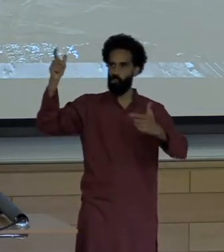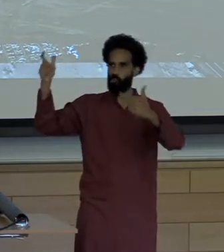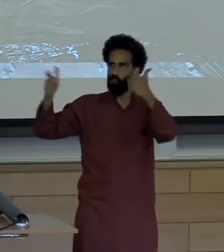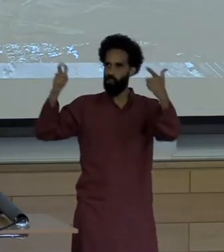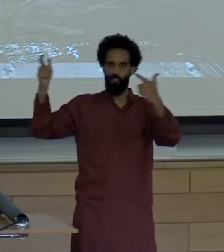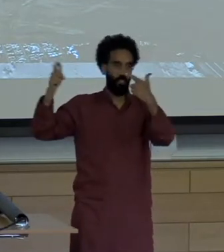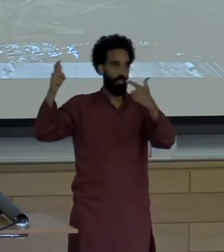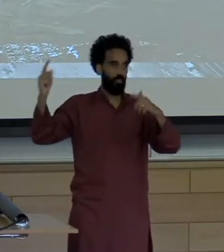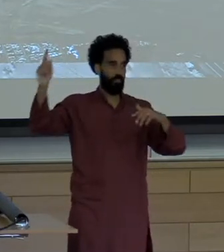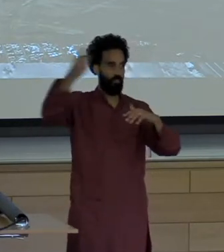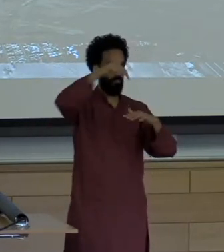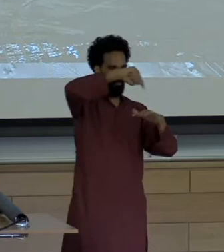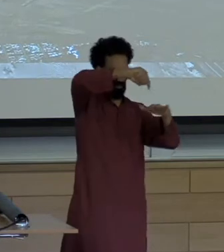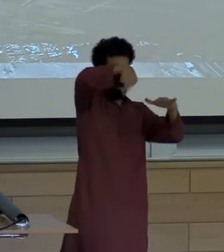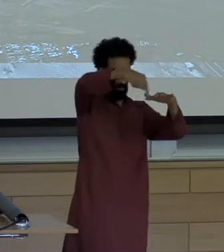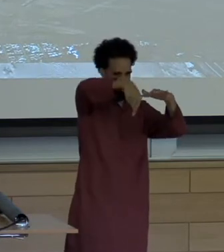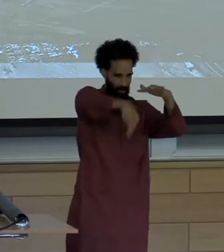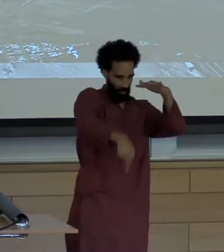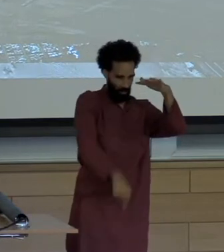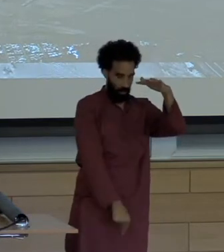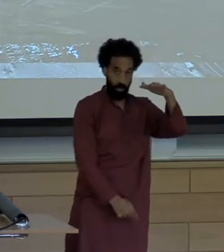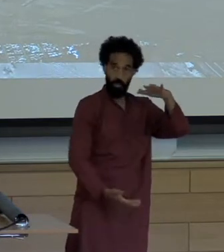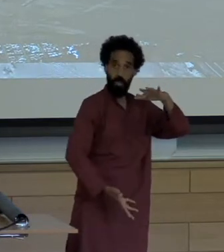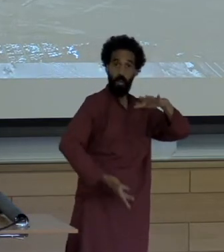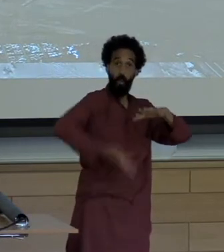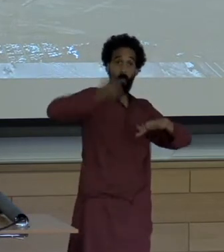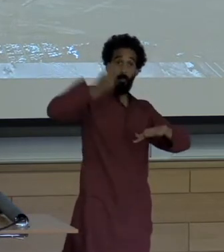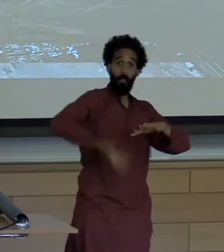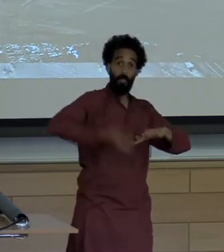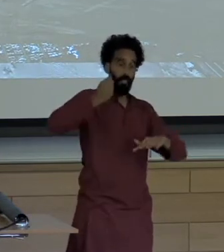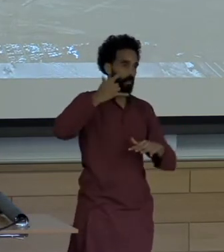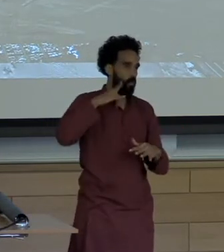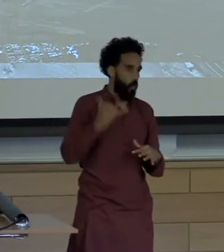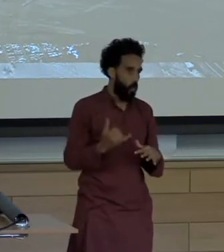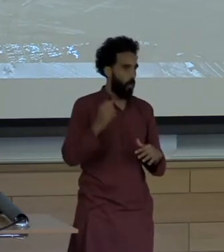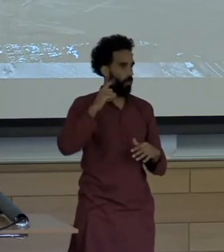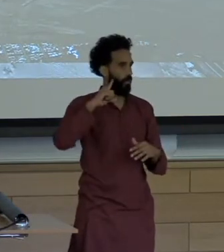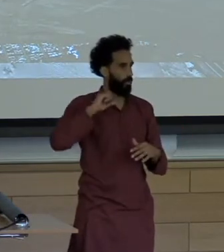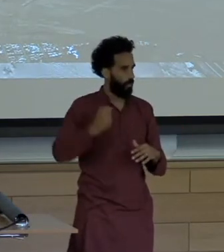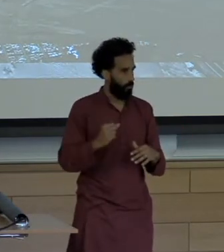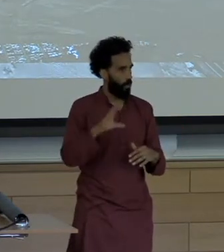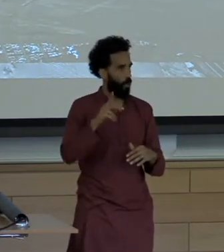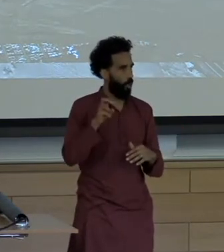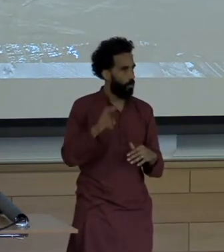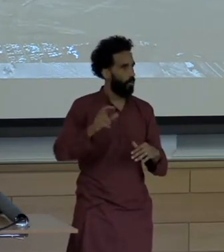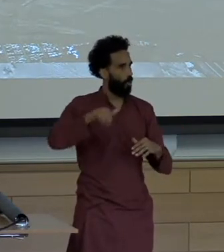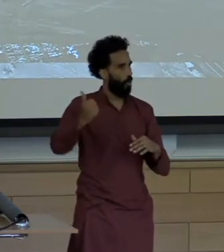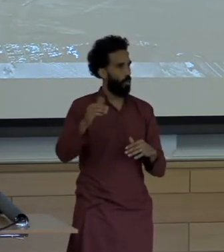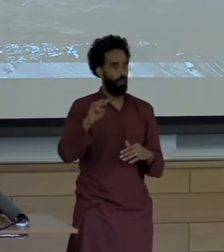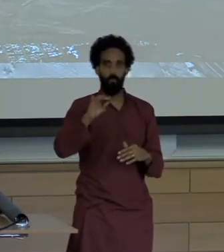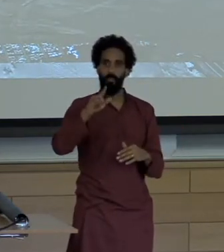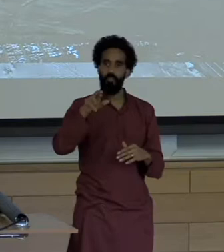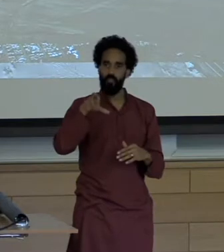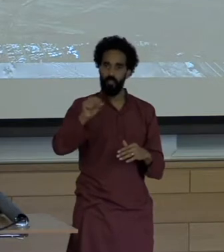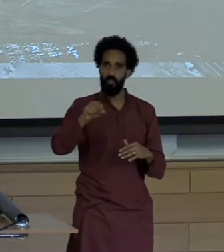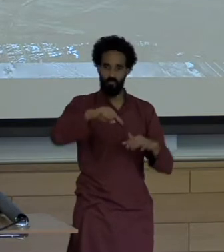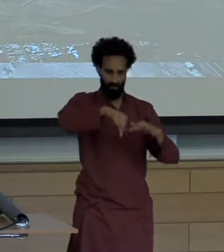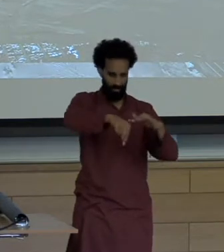That extracts gold, silver, copper and other minerals at an altitude of 4,500 meters above sea level